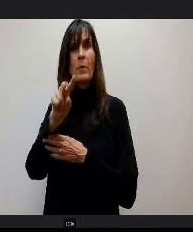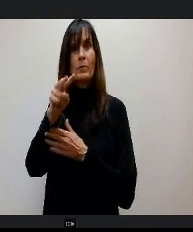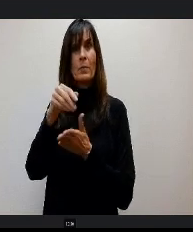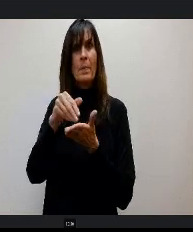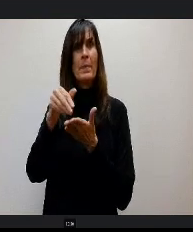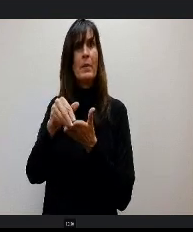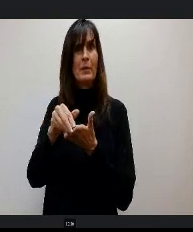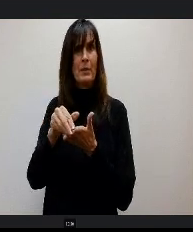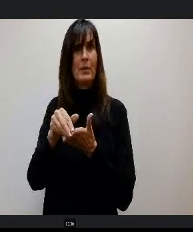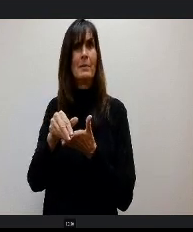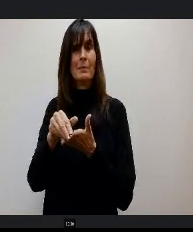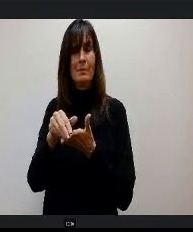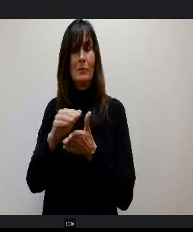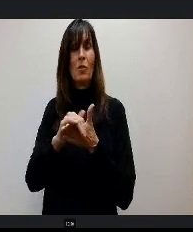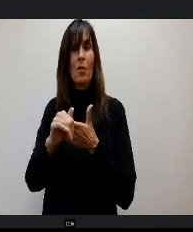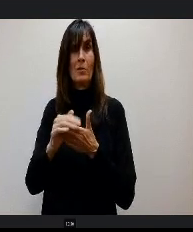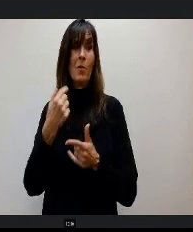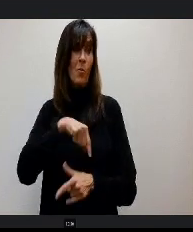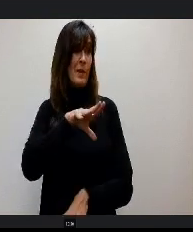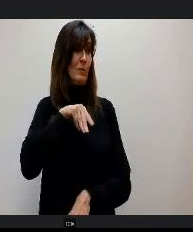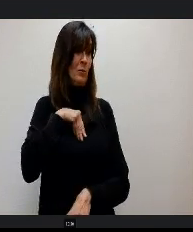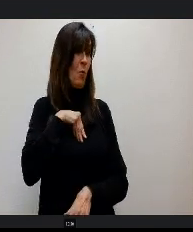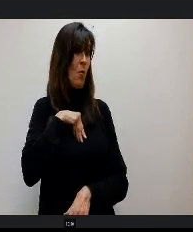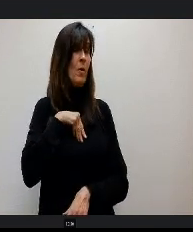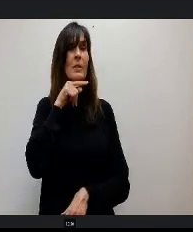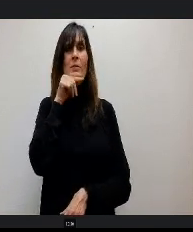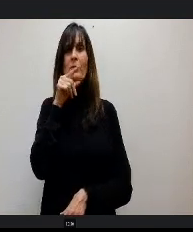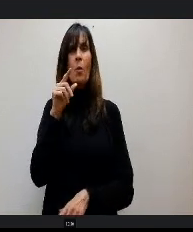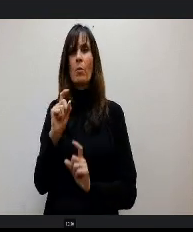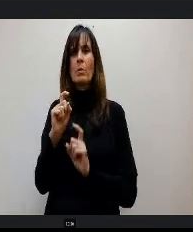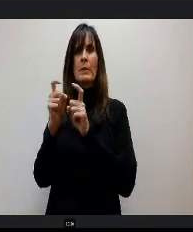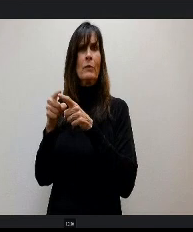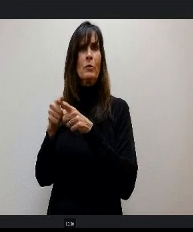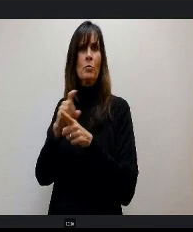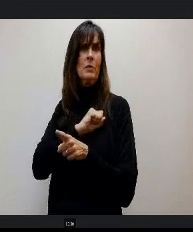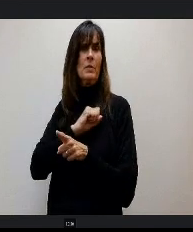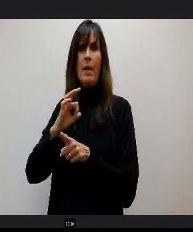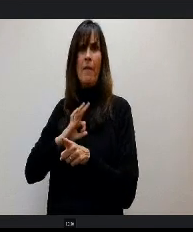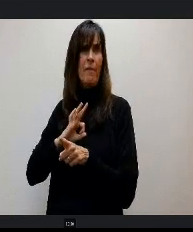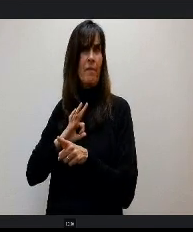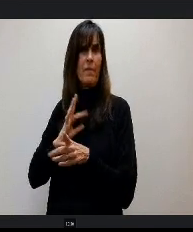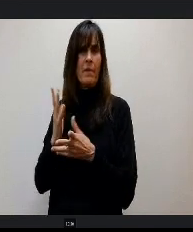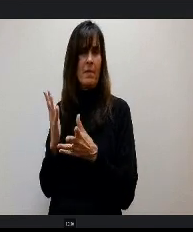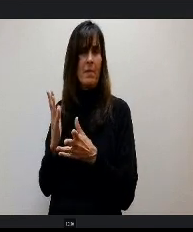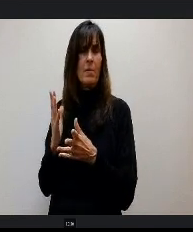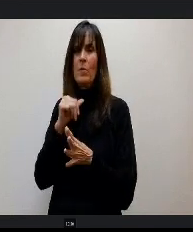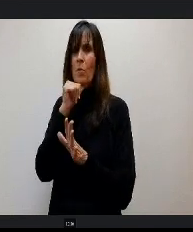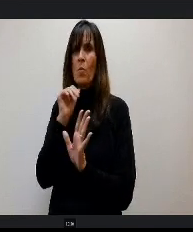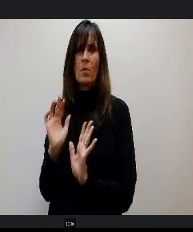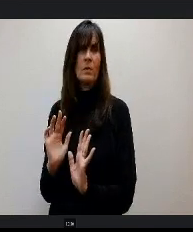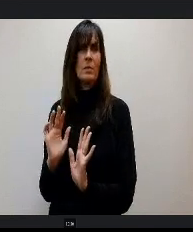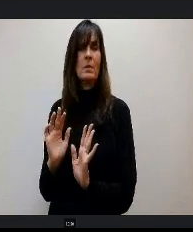our staff members do not feel that crunch we don't want t it to erode the progress we've made